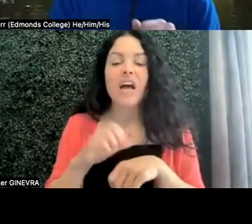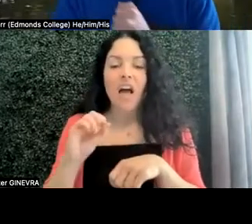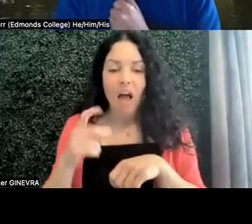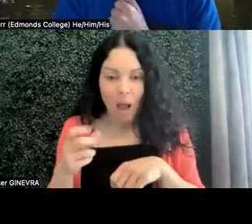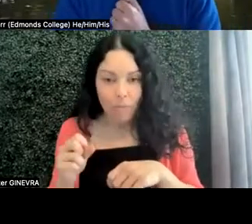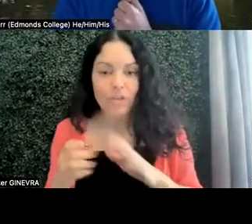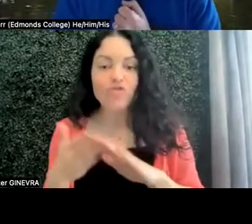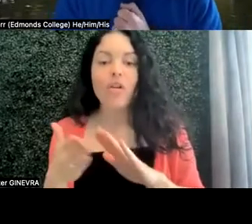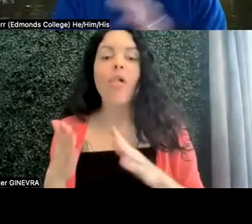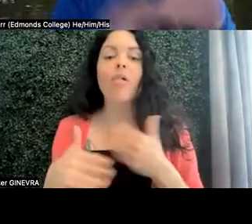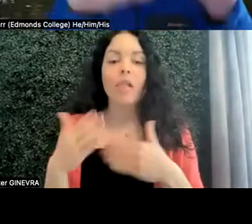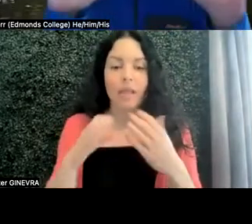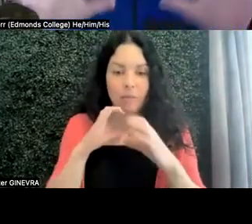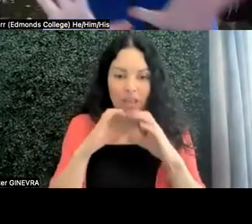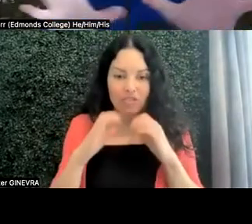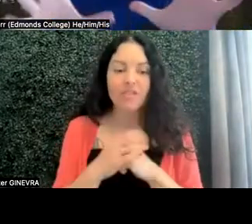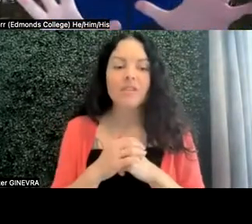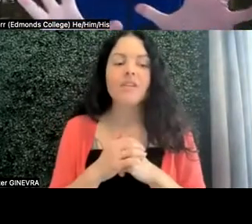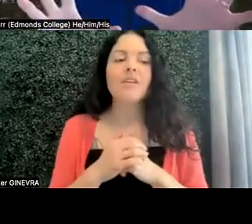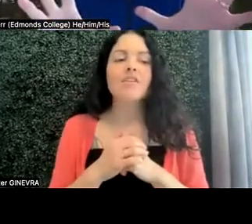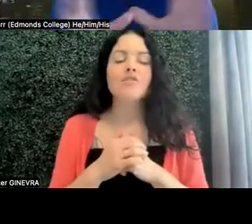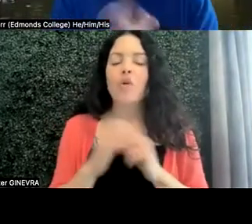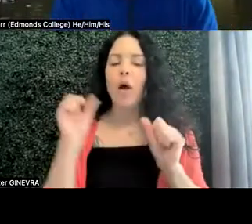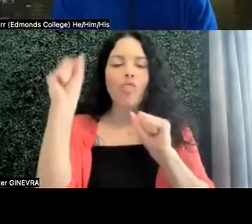going to be the best. So I just threw all of that out into the mix.